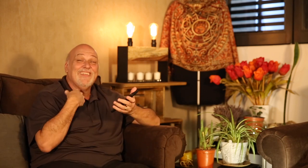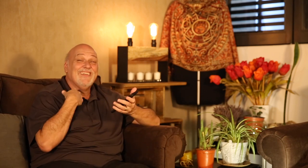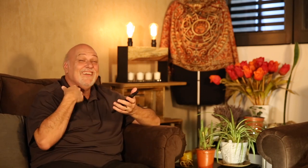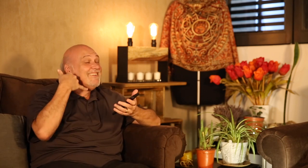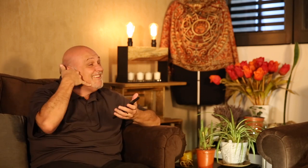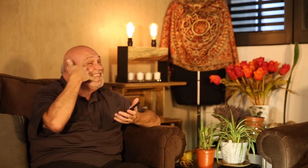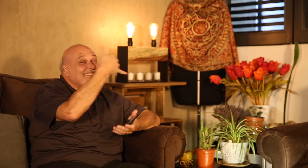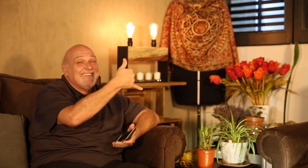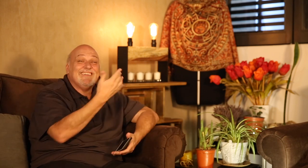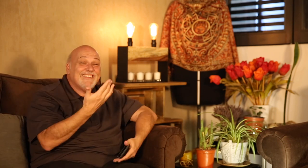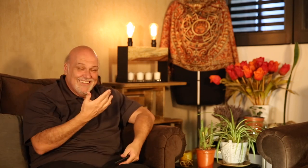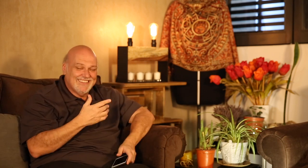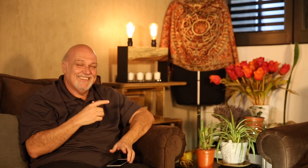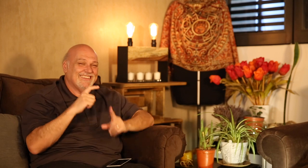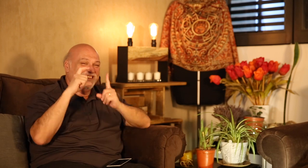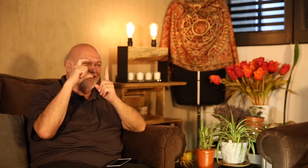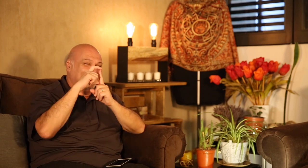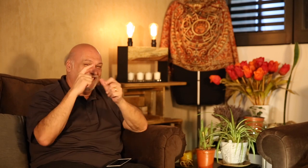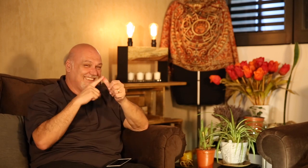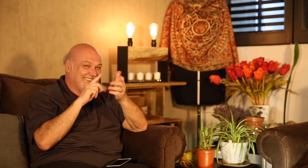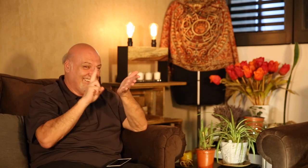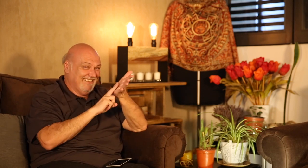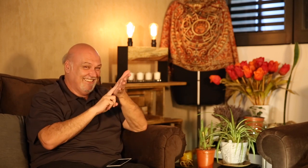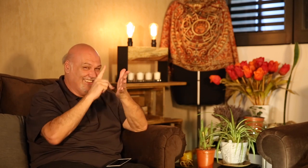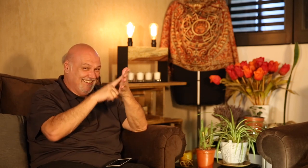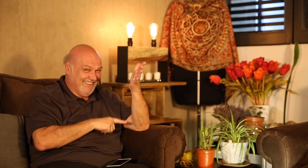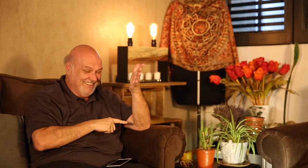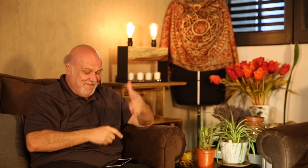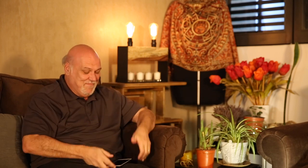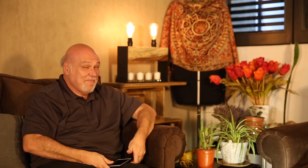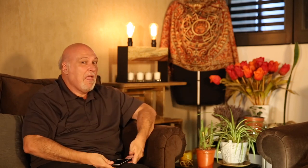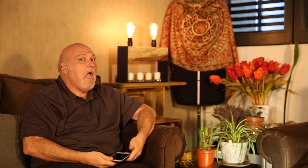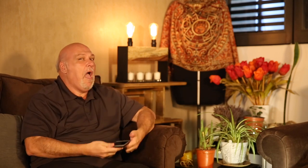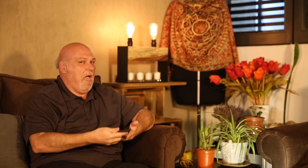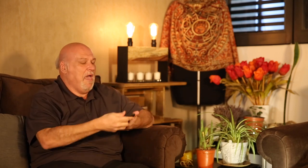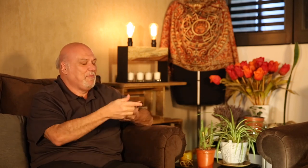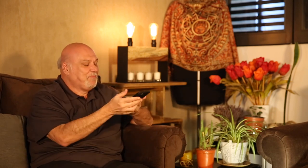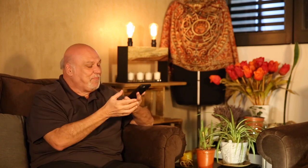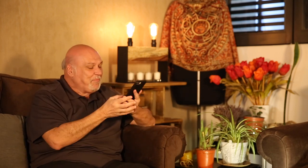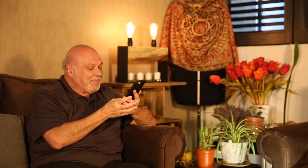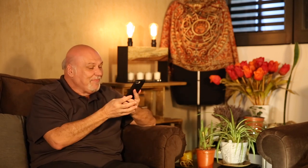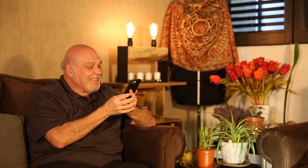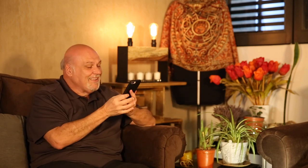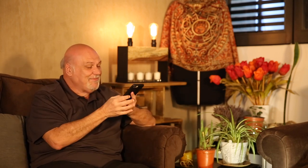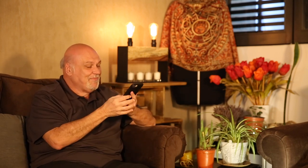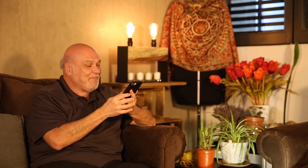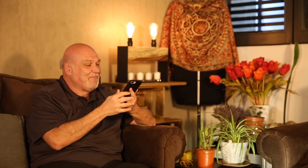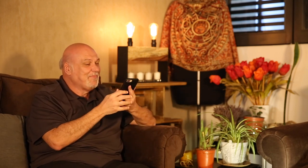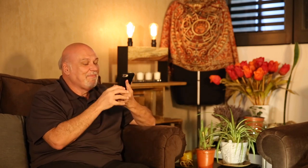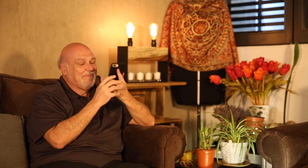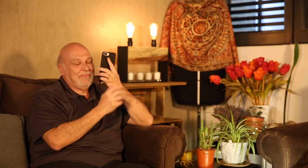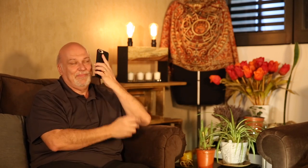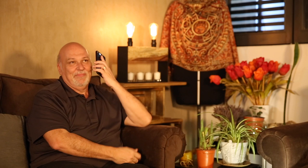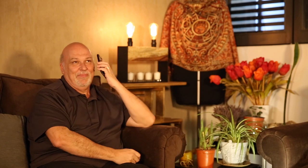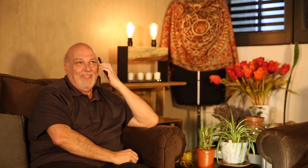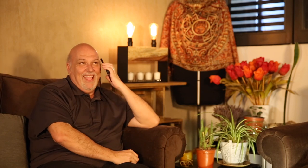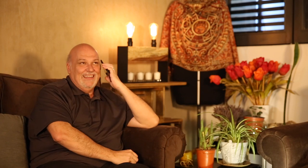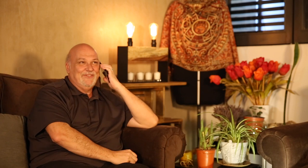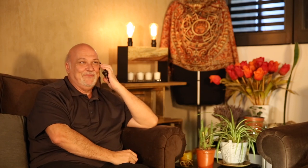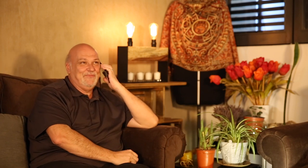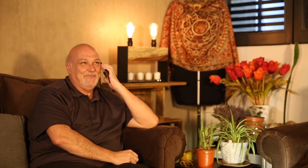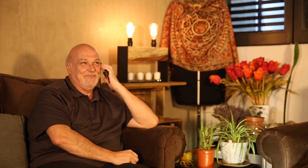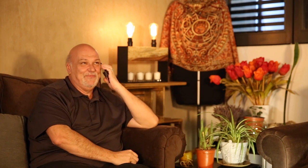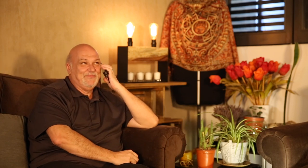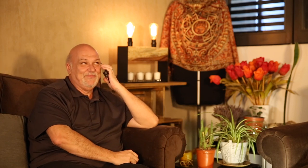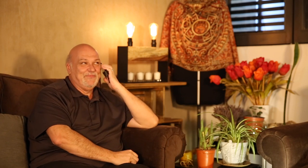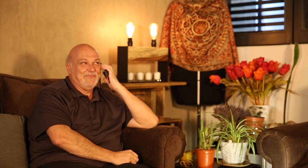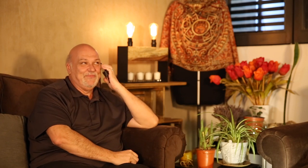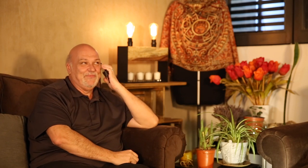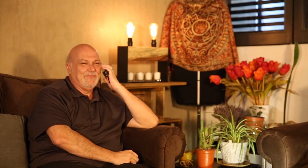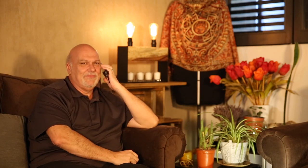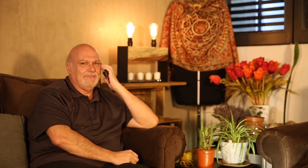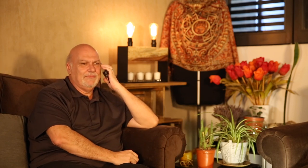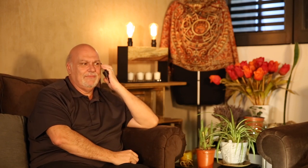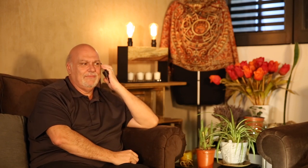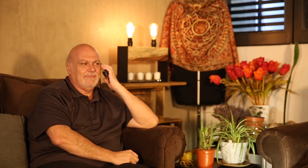I'm going to call Danny.